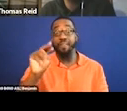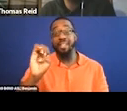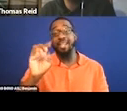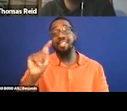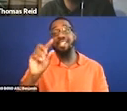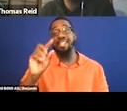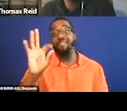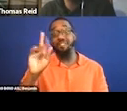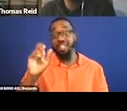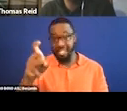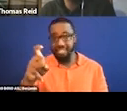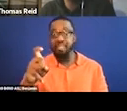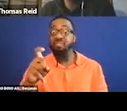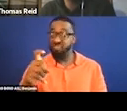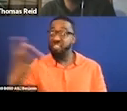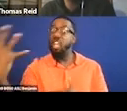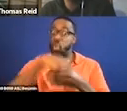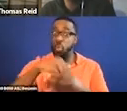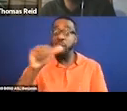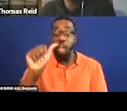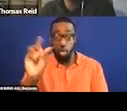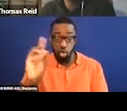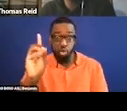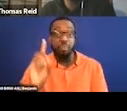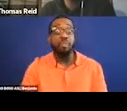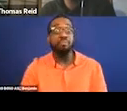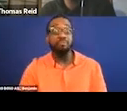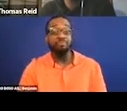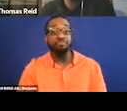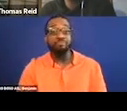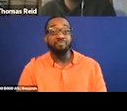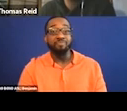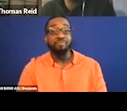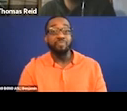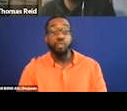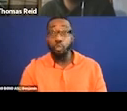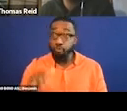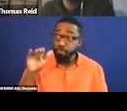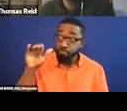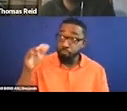be more creative with their standard audio description. So.